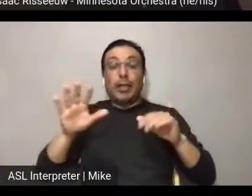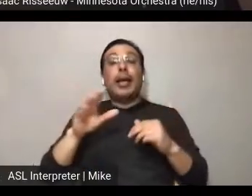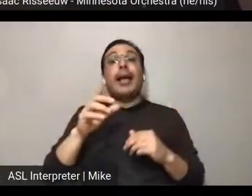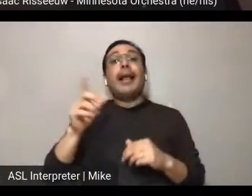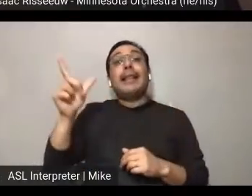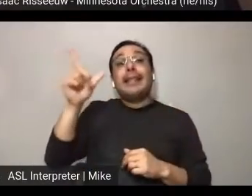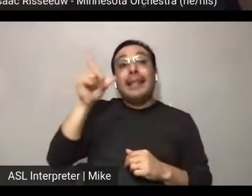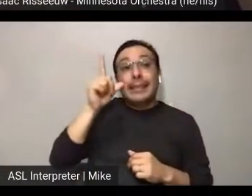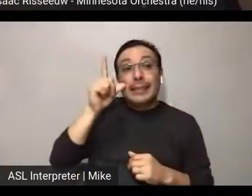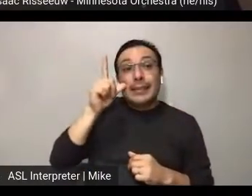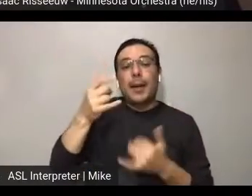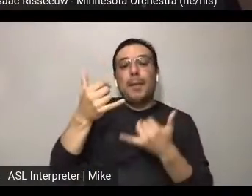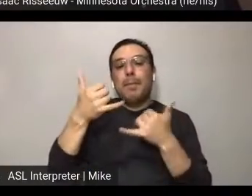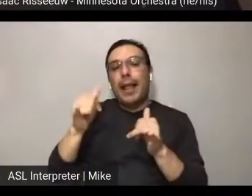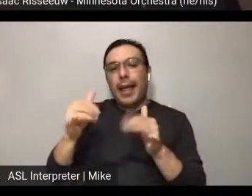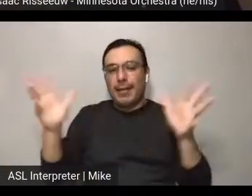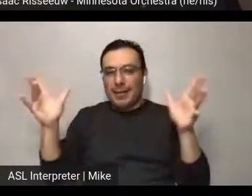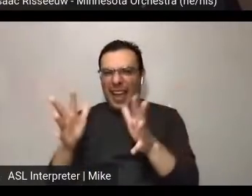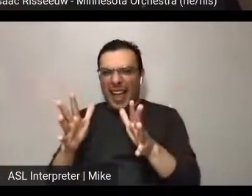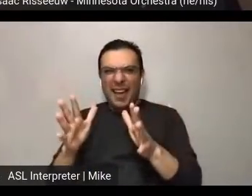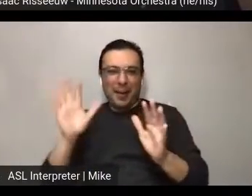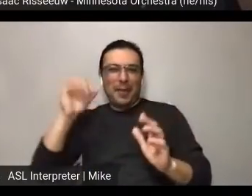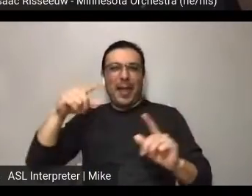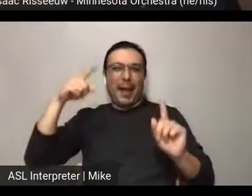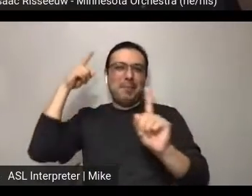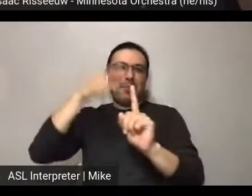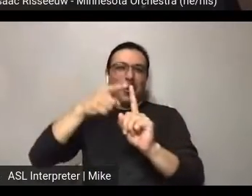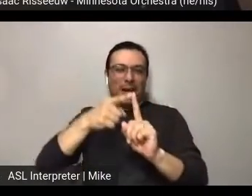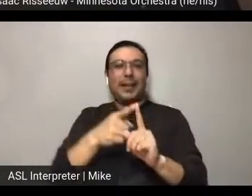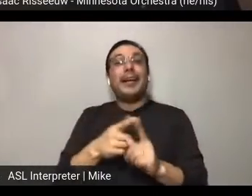Meaning, look. We're on this extended intermission, but we are coming back.